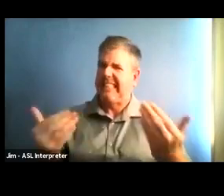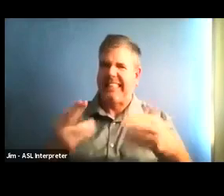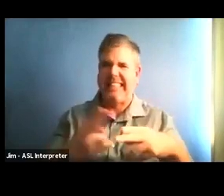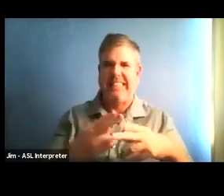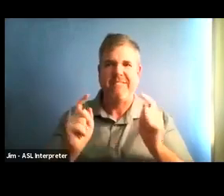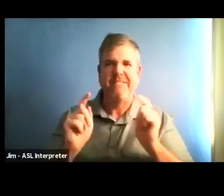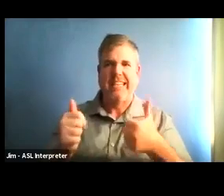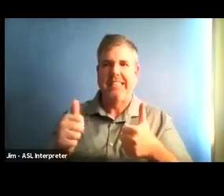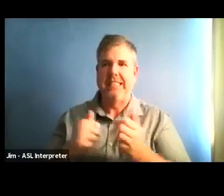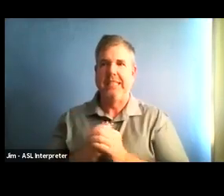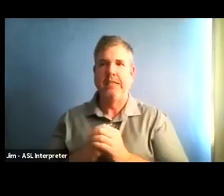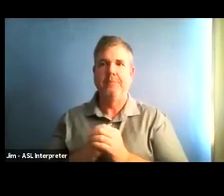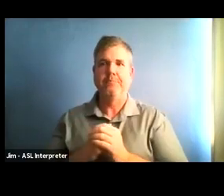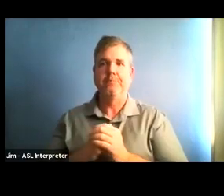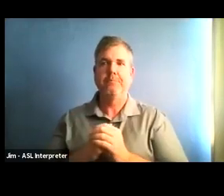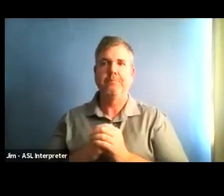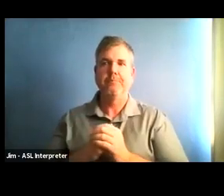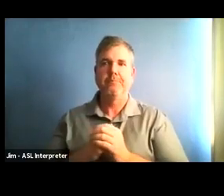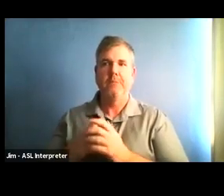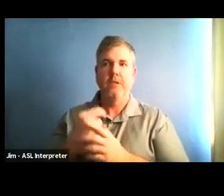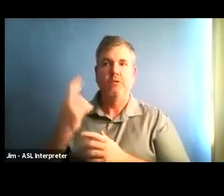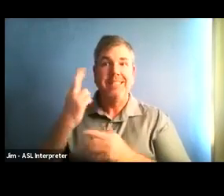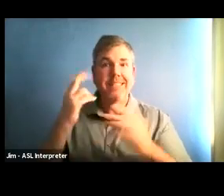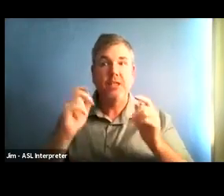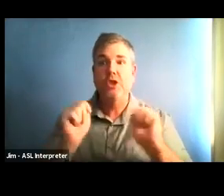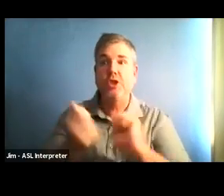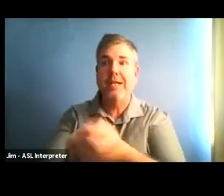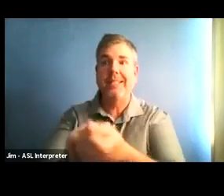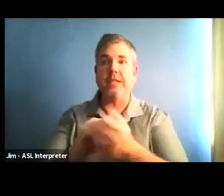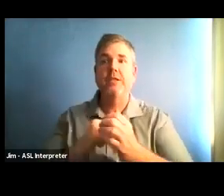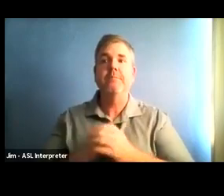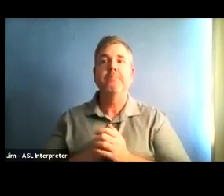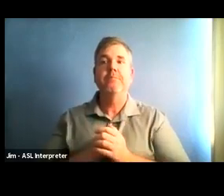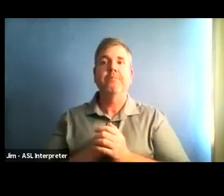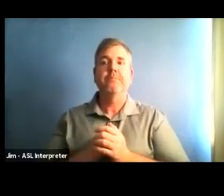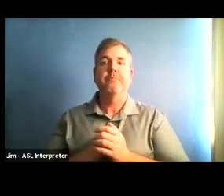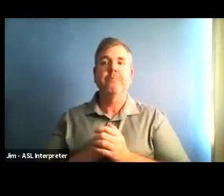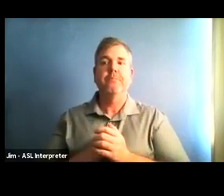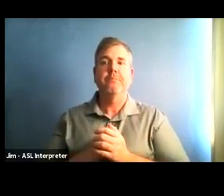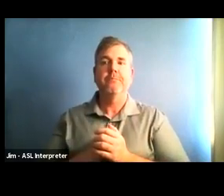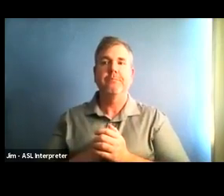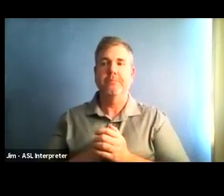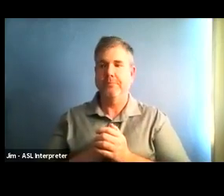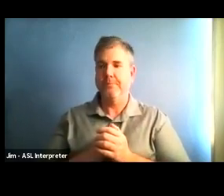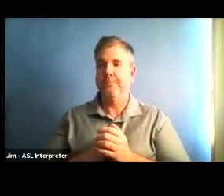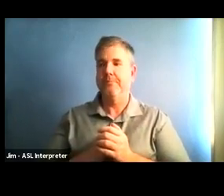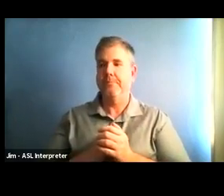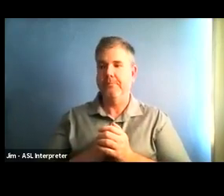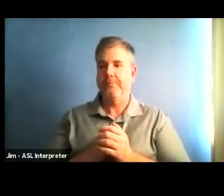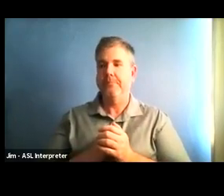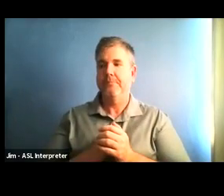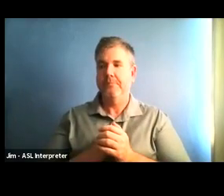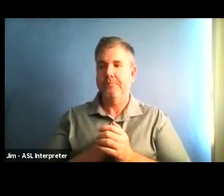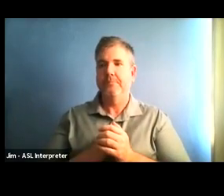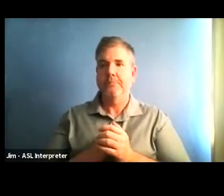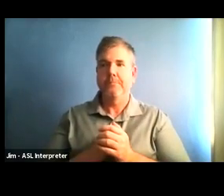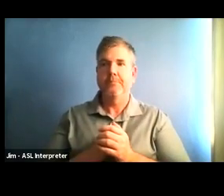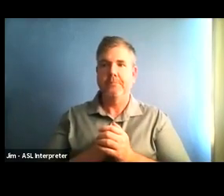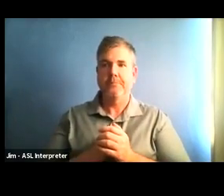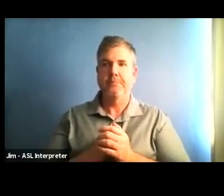allows child care cohorts to increase from 12 to 16 individuals in each group. Another change this week for business